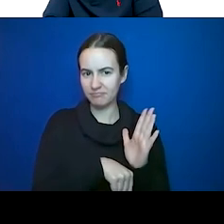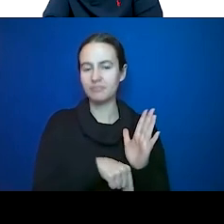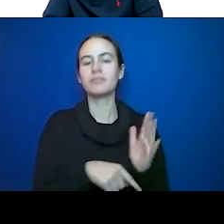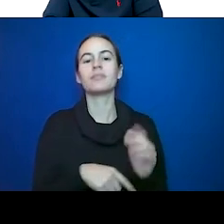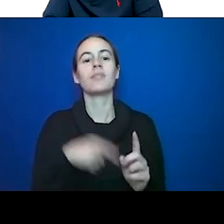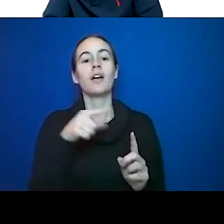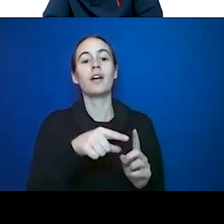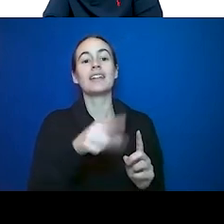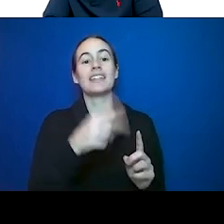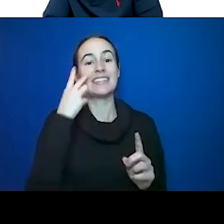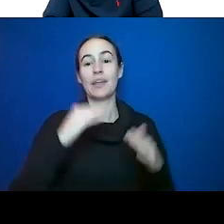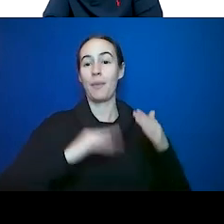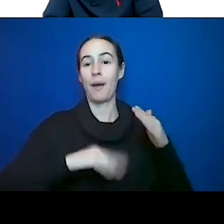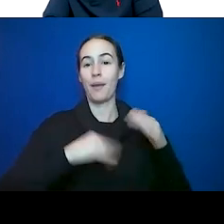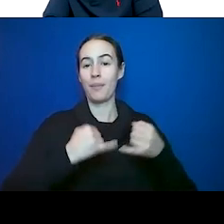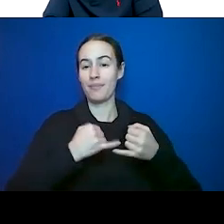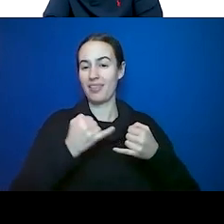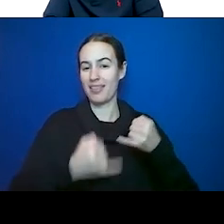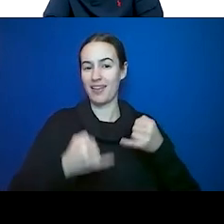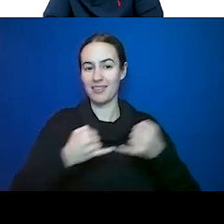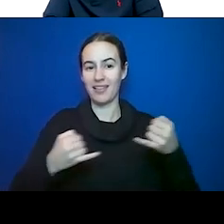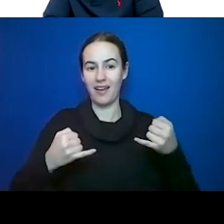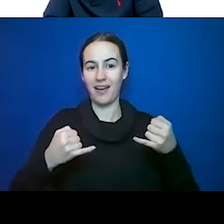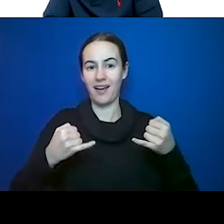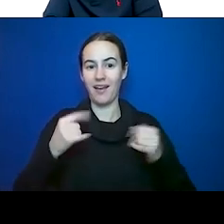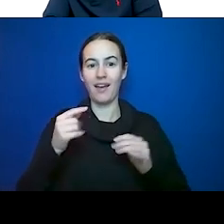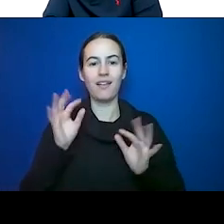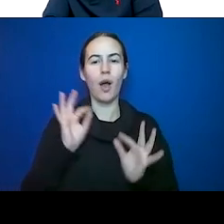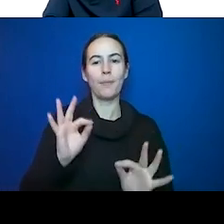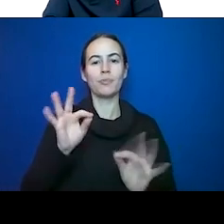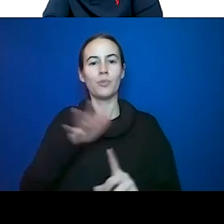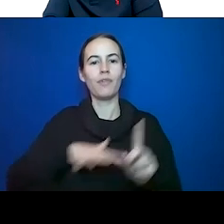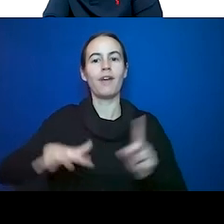environment for cancer growth.